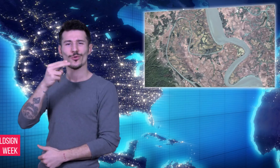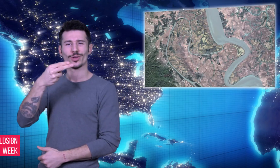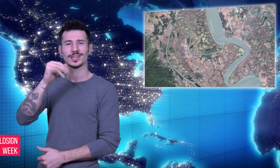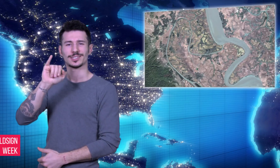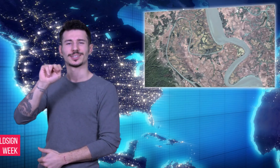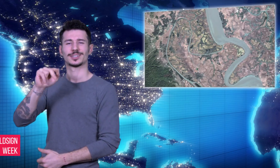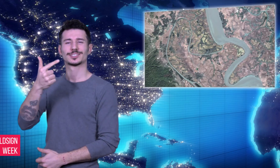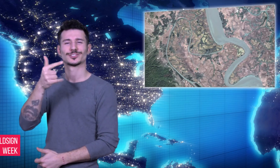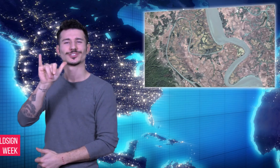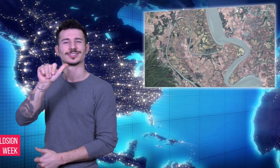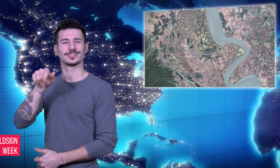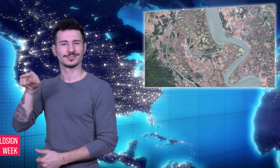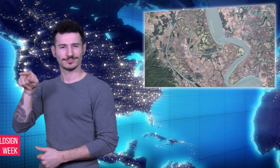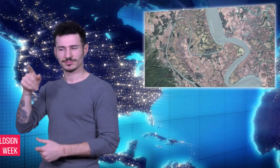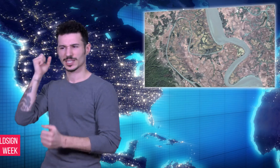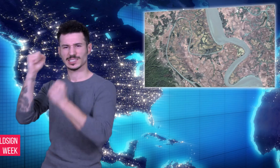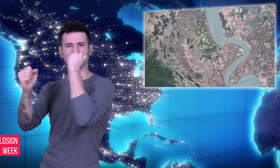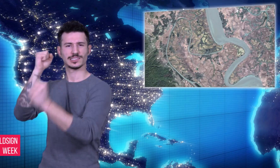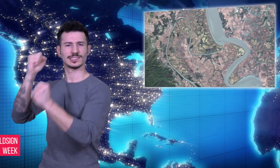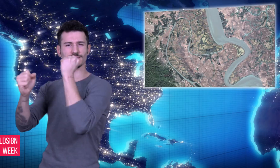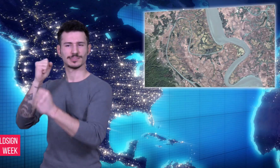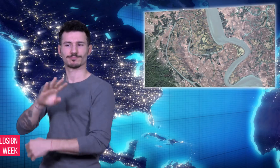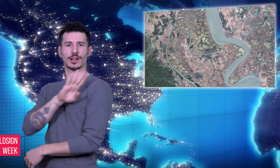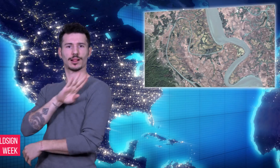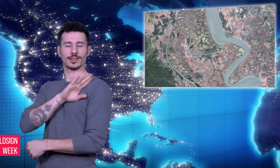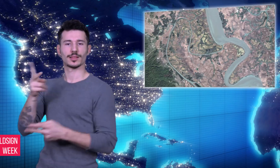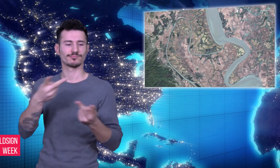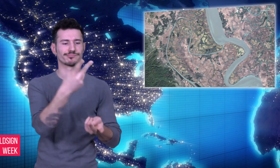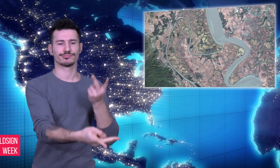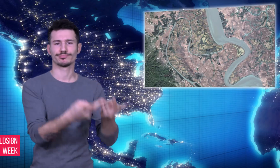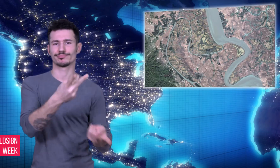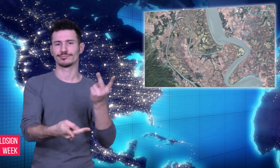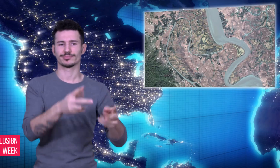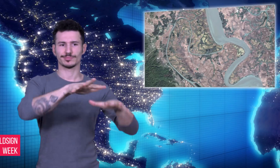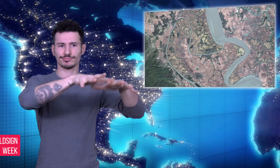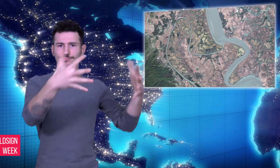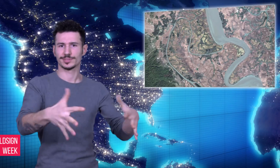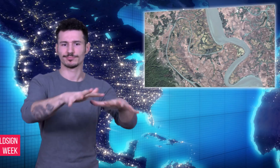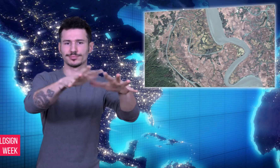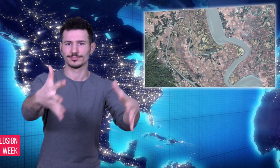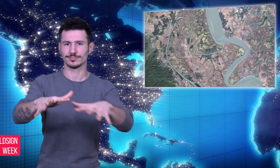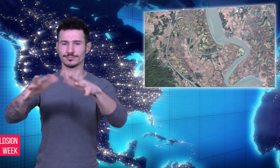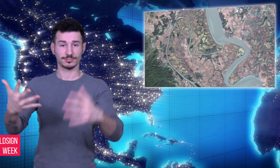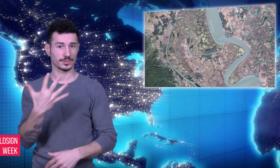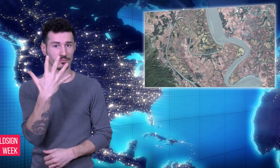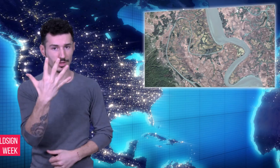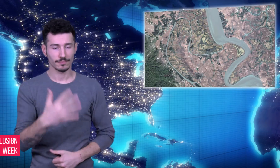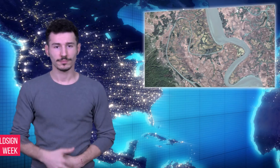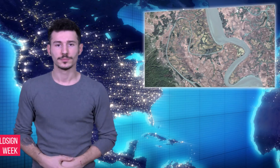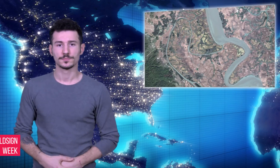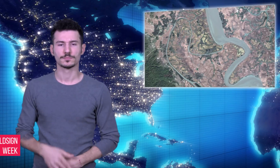based on cellphone pictures and interviews with over two dozen